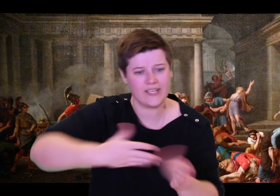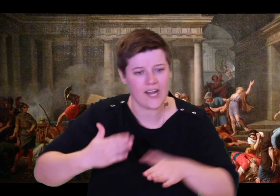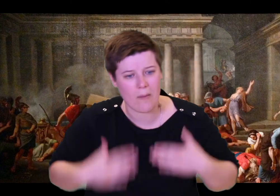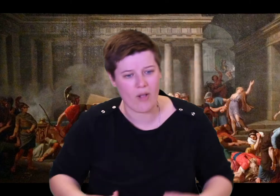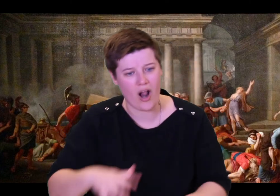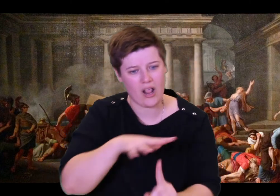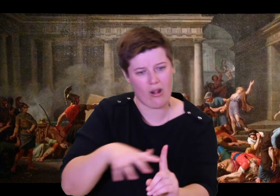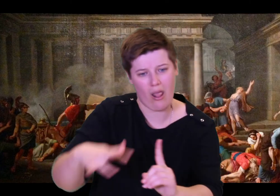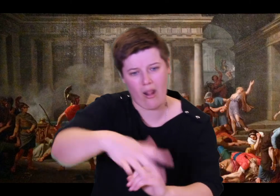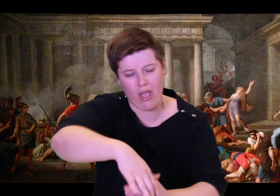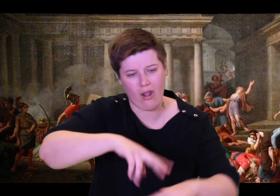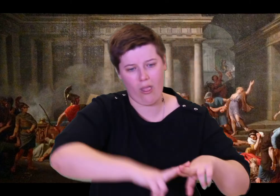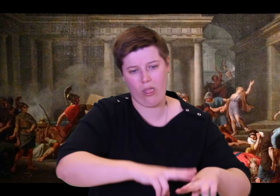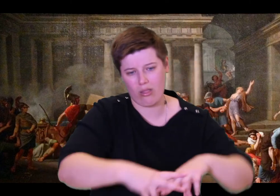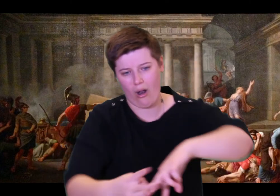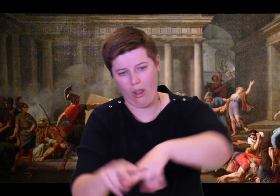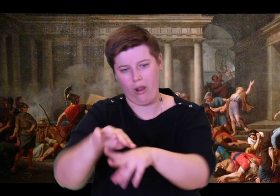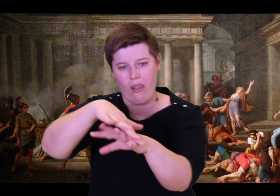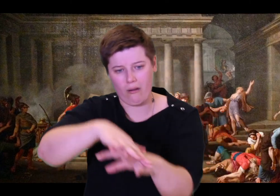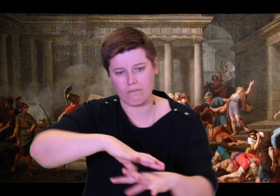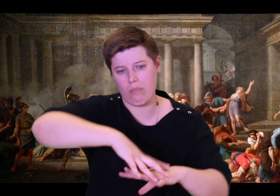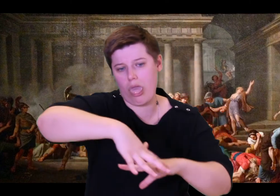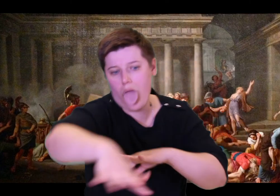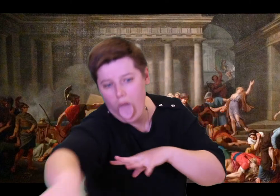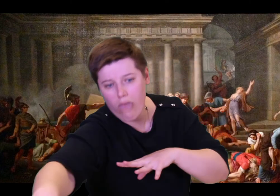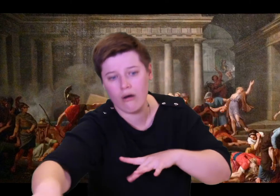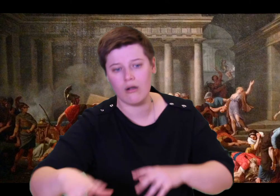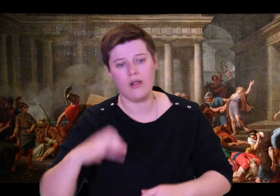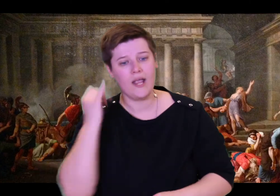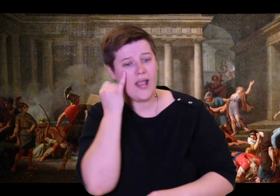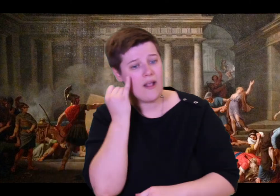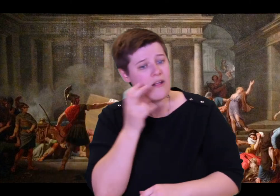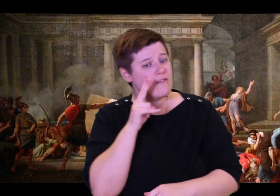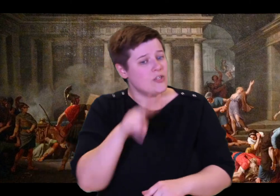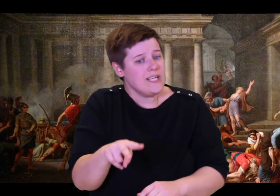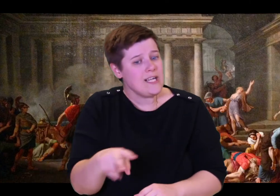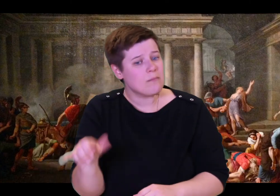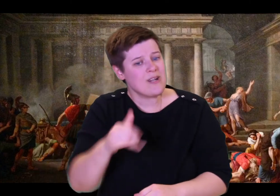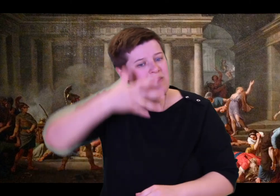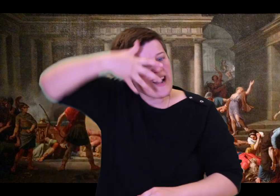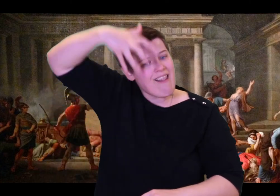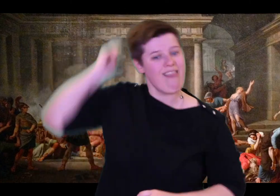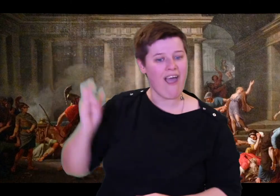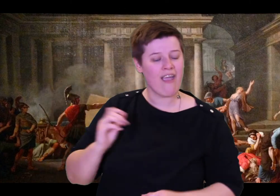Eurycleia answered, "I did not see or learn the details. I heard the sound of